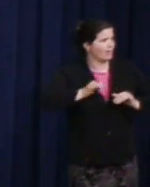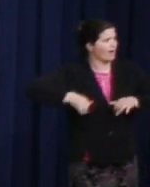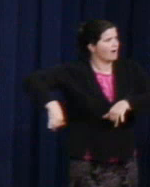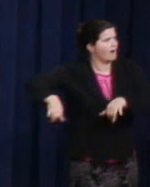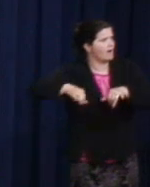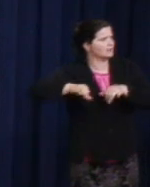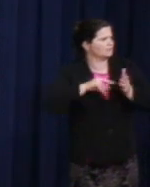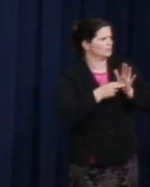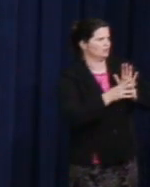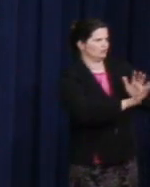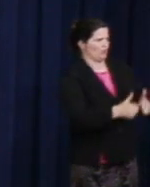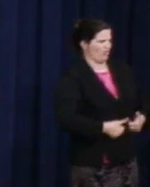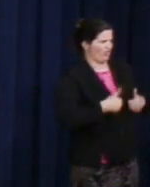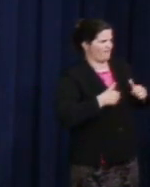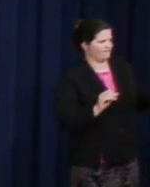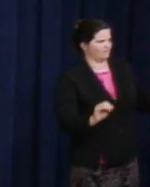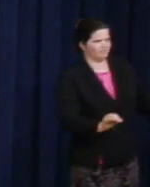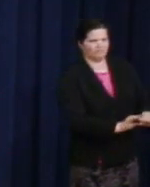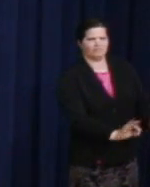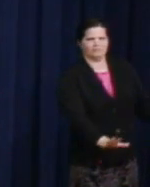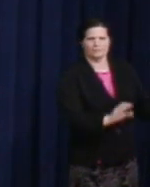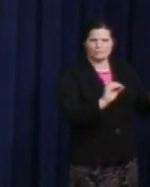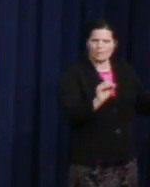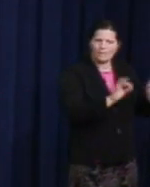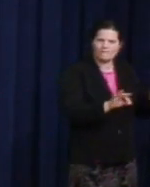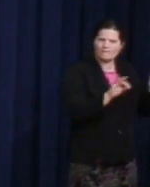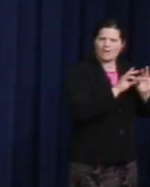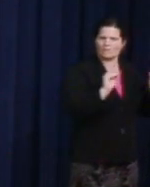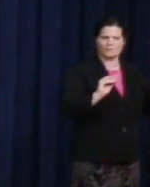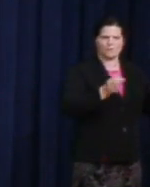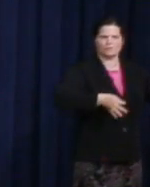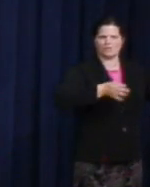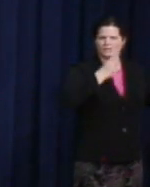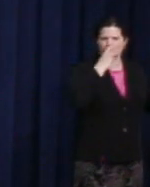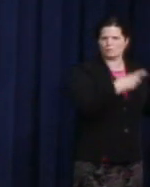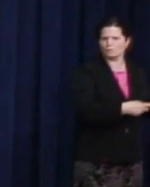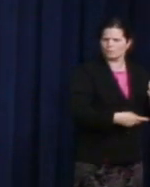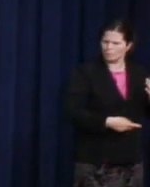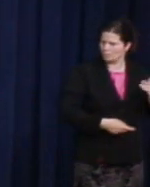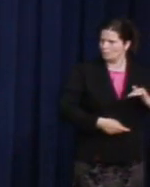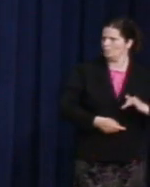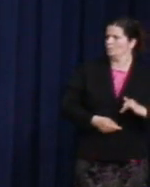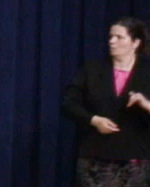your life and justice will not apply to you." We would -- it was a wake-up call and